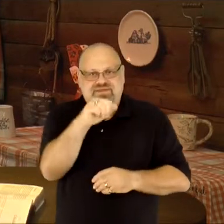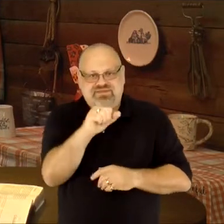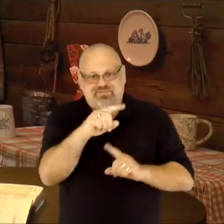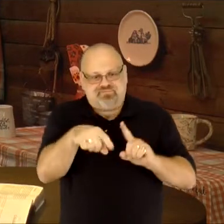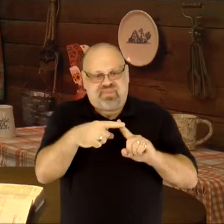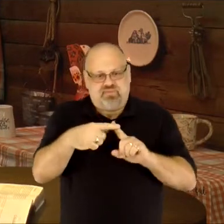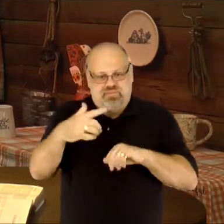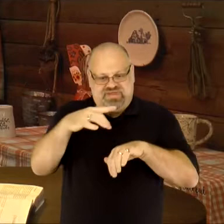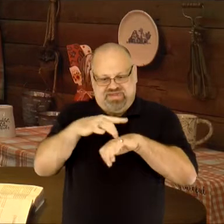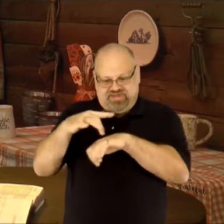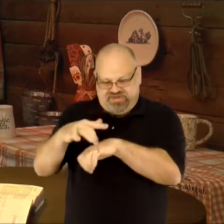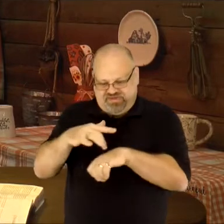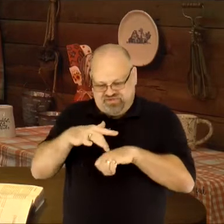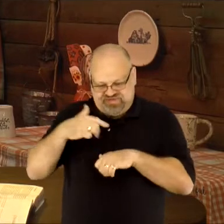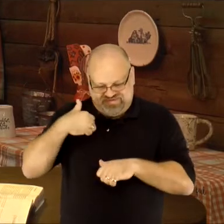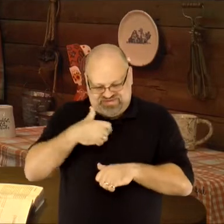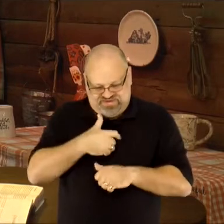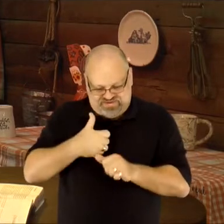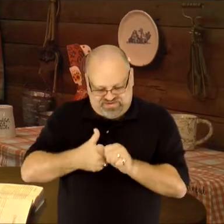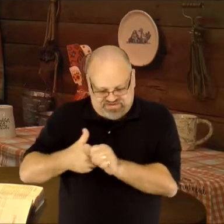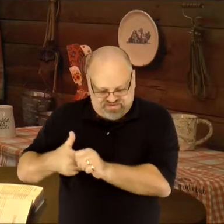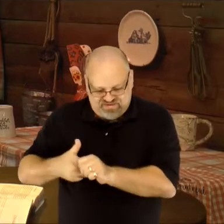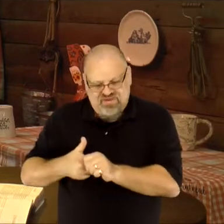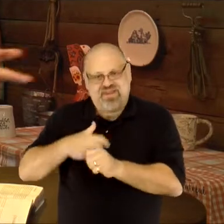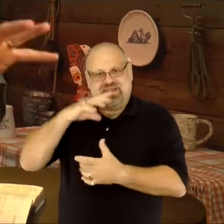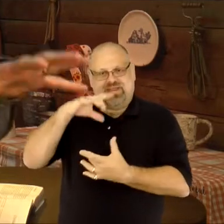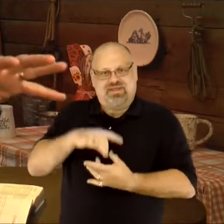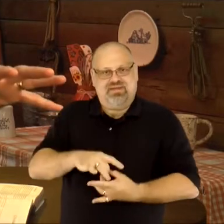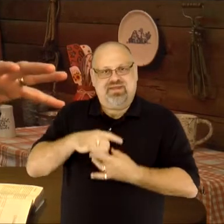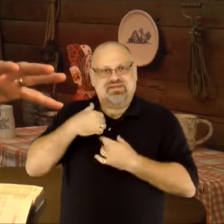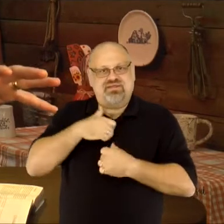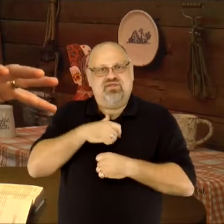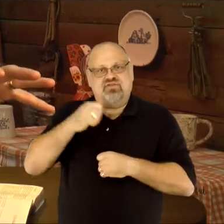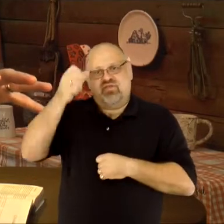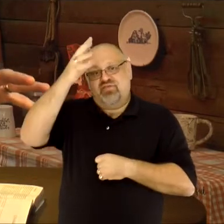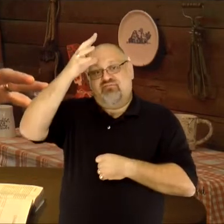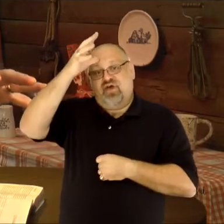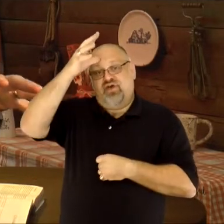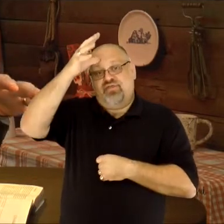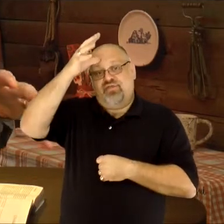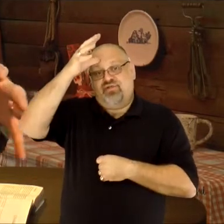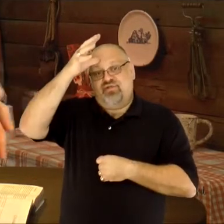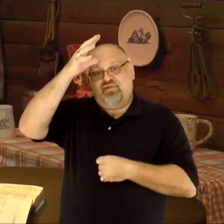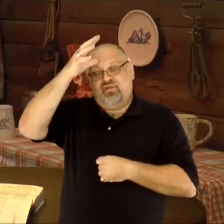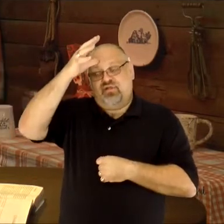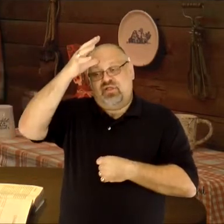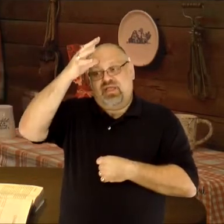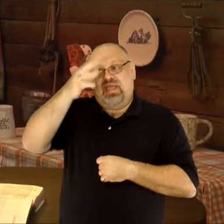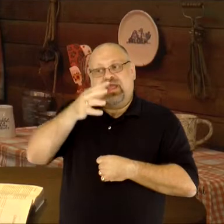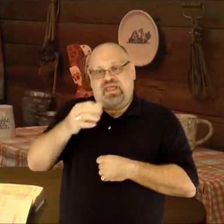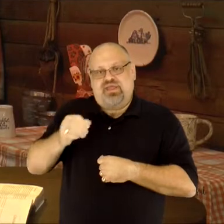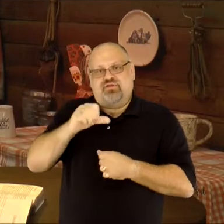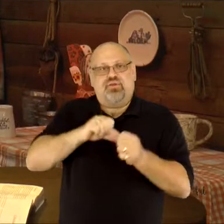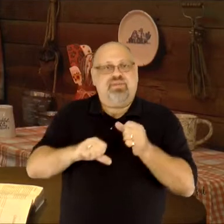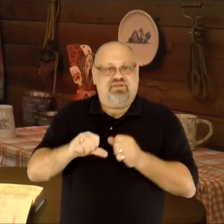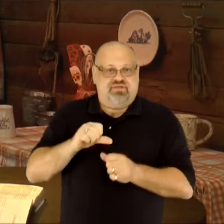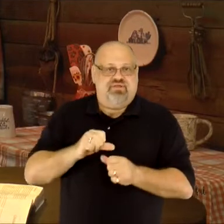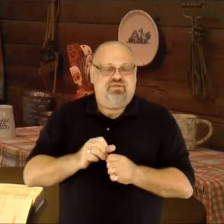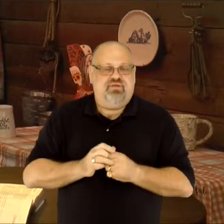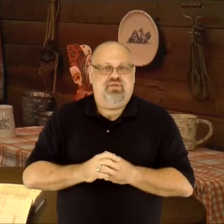Like the cheese on a pizza or when He touches each of us, He connects us to the Father